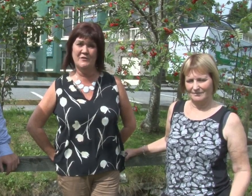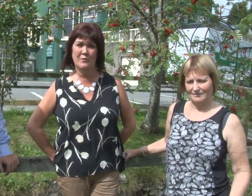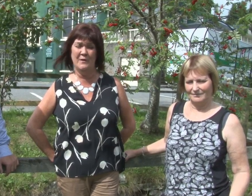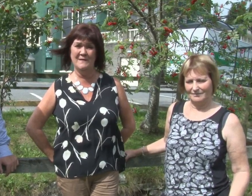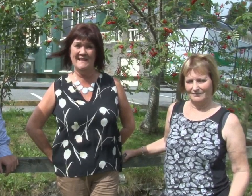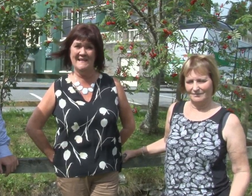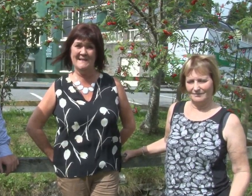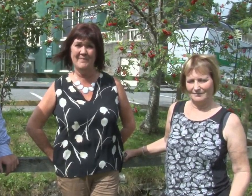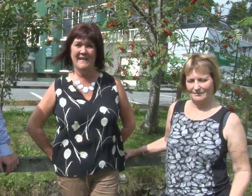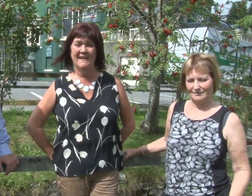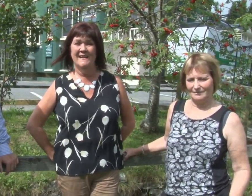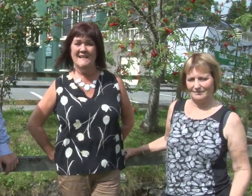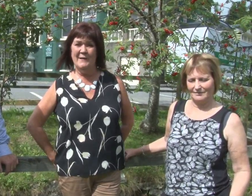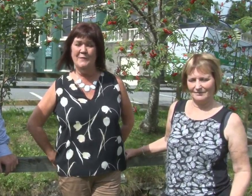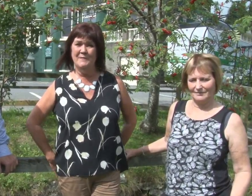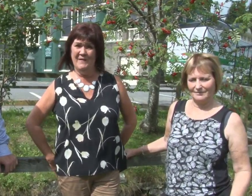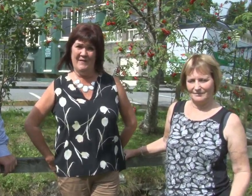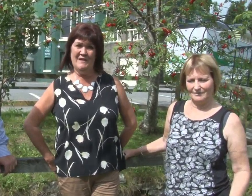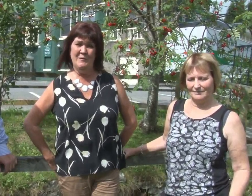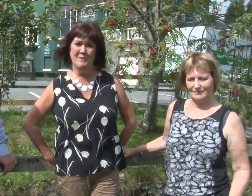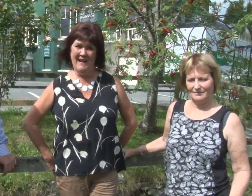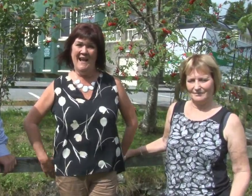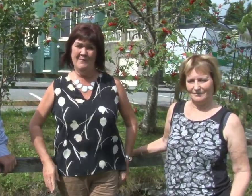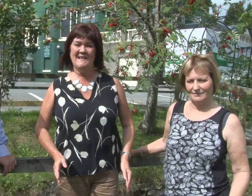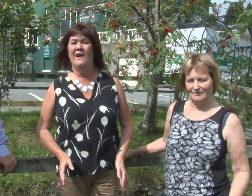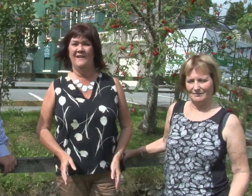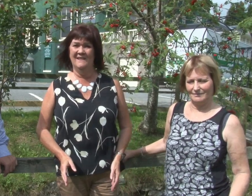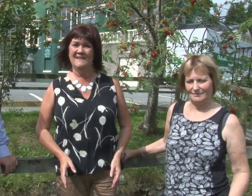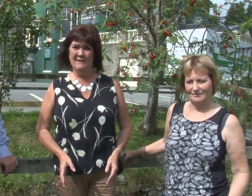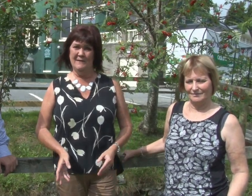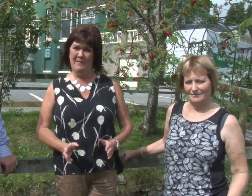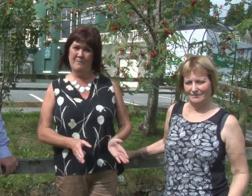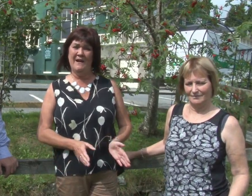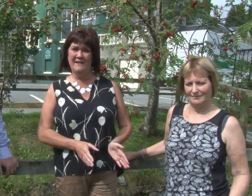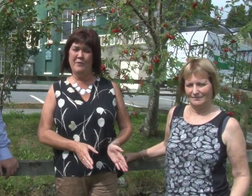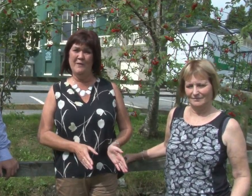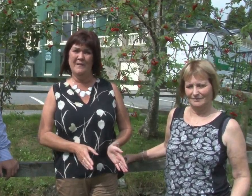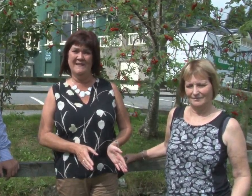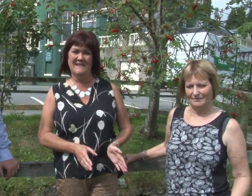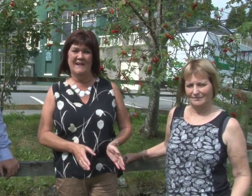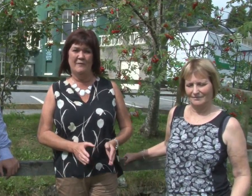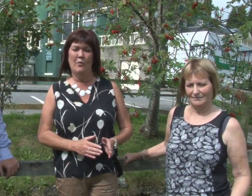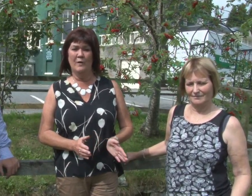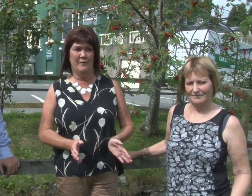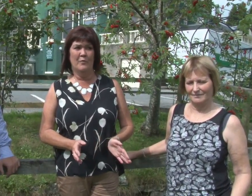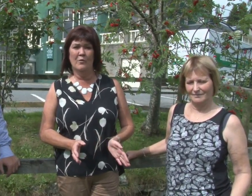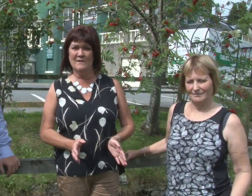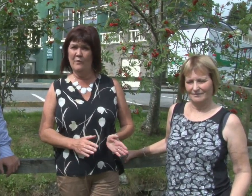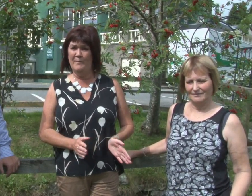short notice so the two elements are to buy equipment for all of the wards all